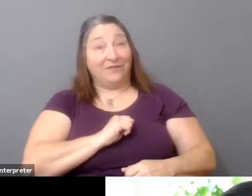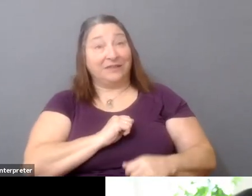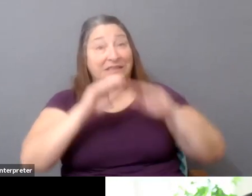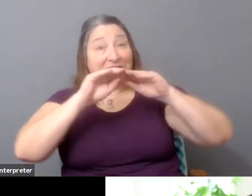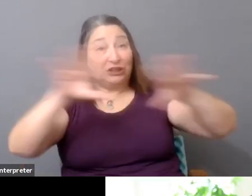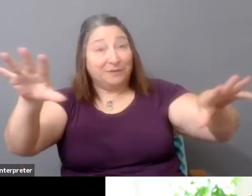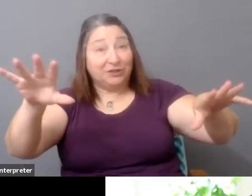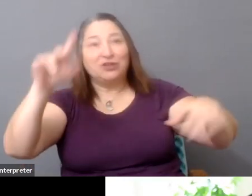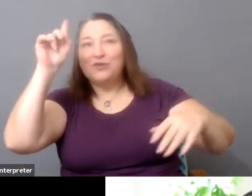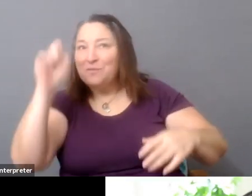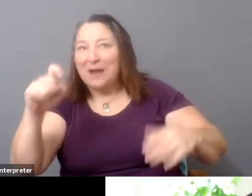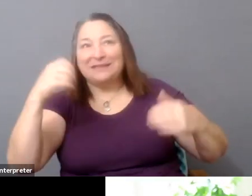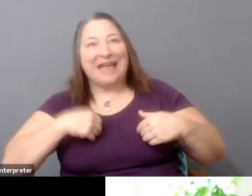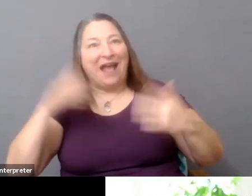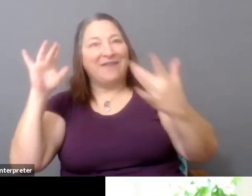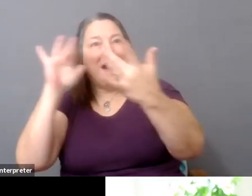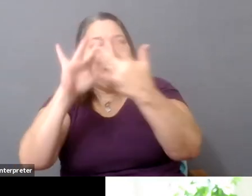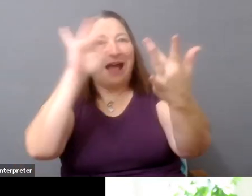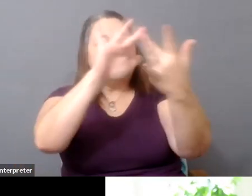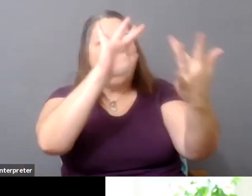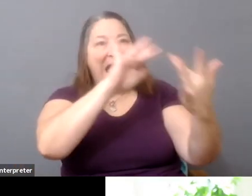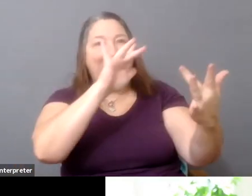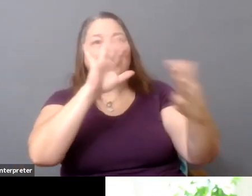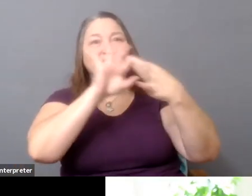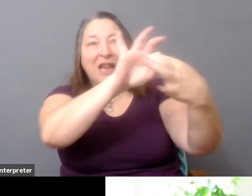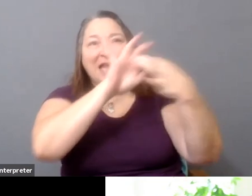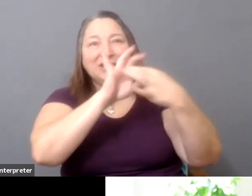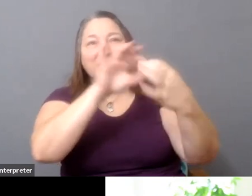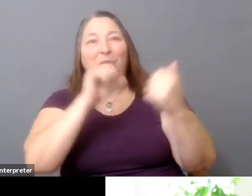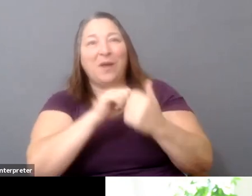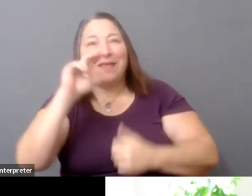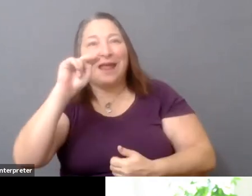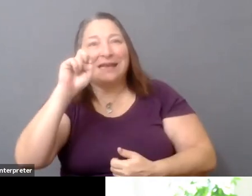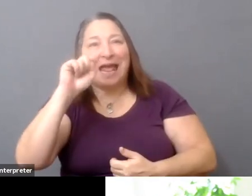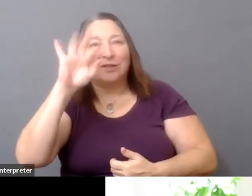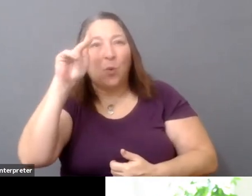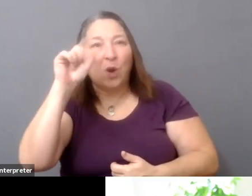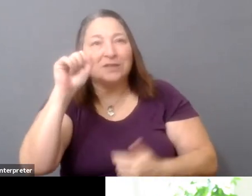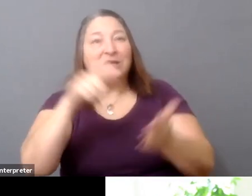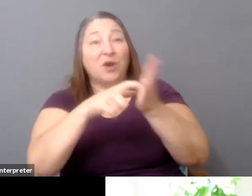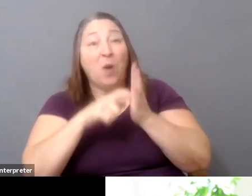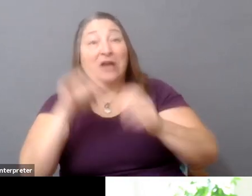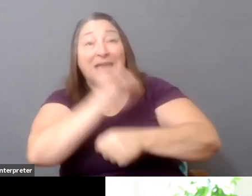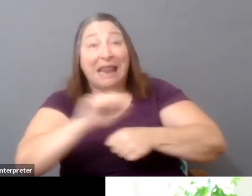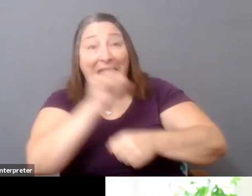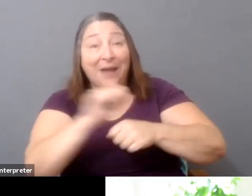It still requires access to networks. It requires labor. It requires resources, and it requires capital.